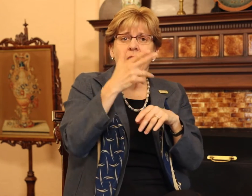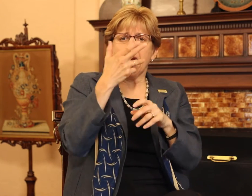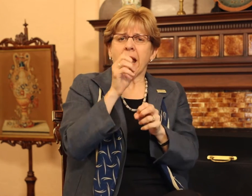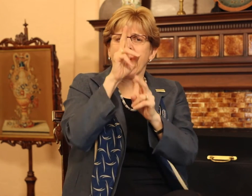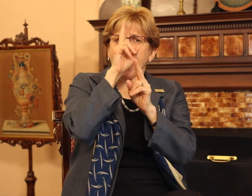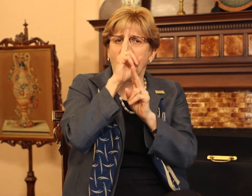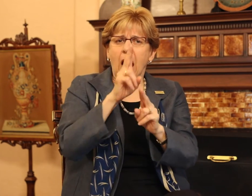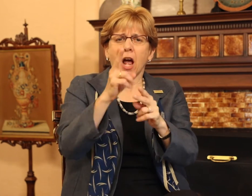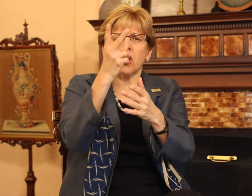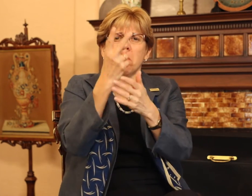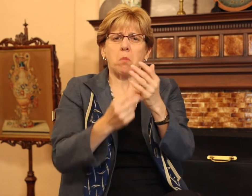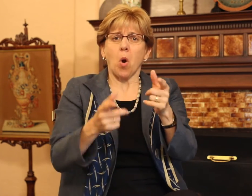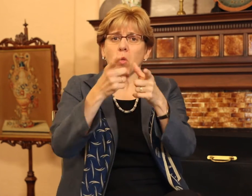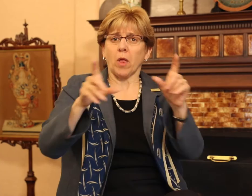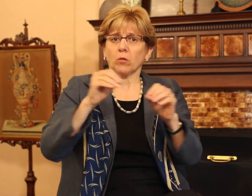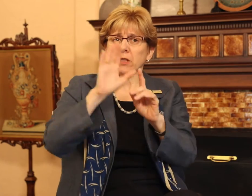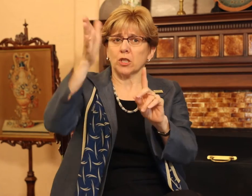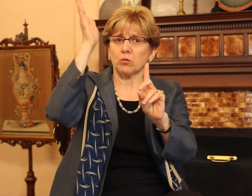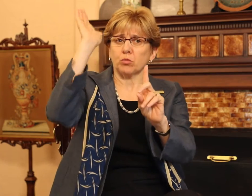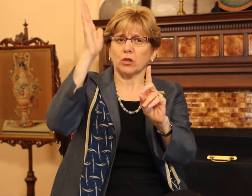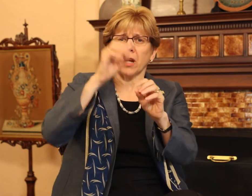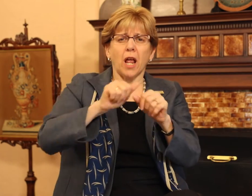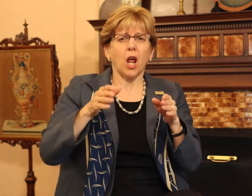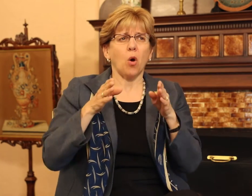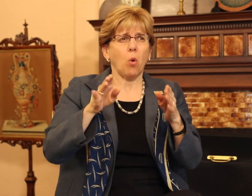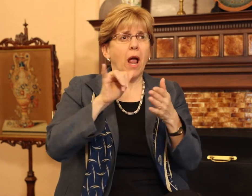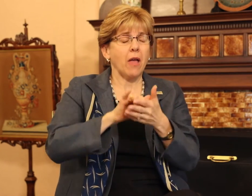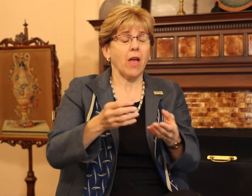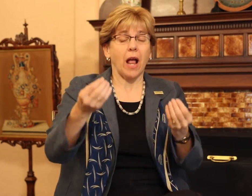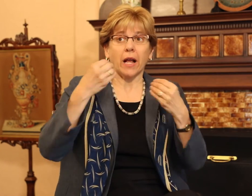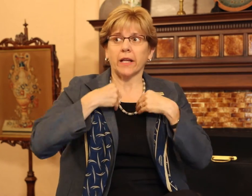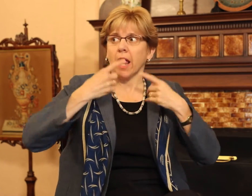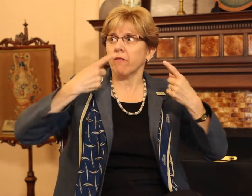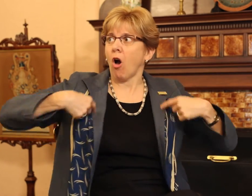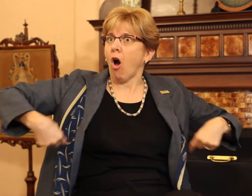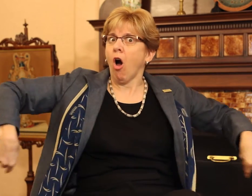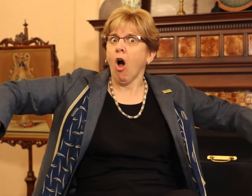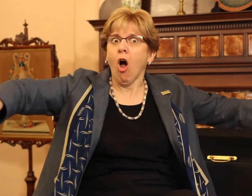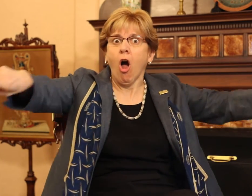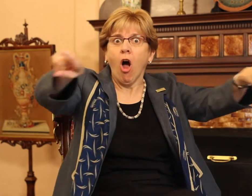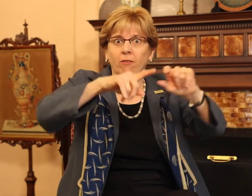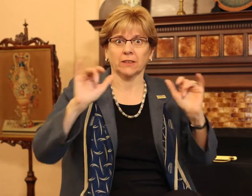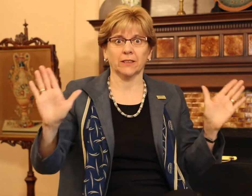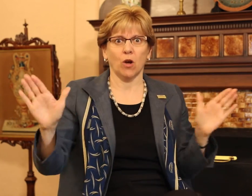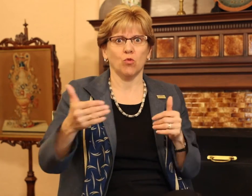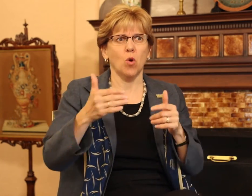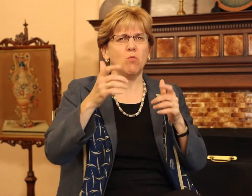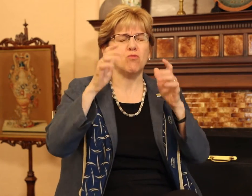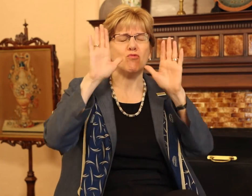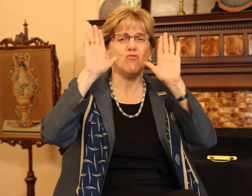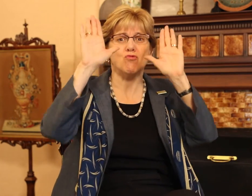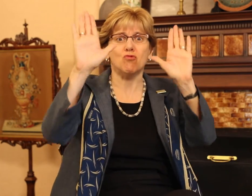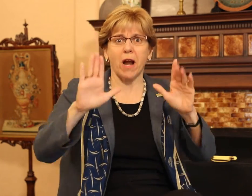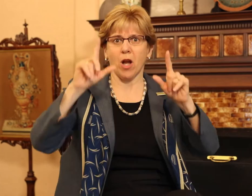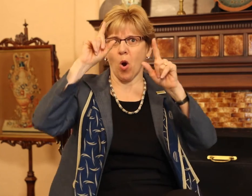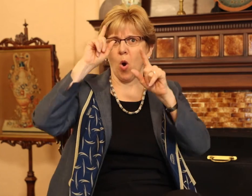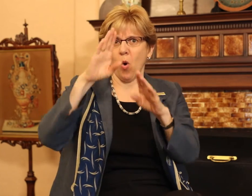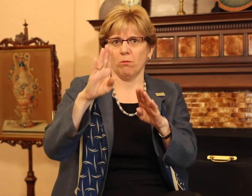He honored both languages in his presentation in a way that gave all of us great hope.